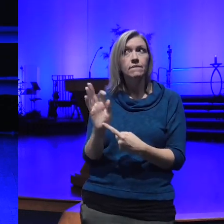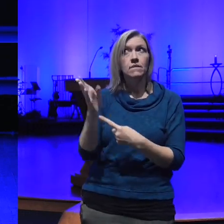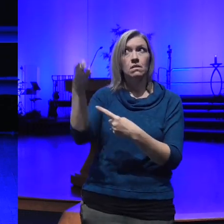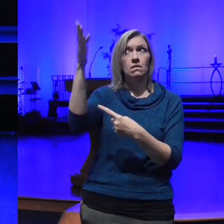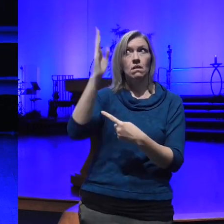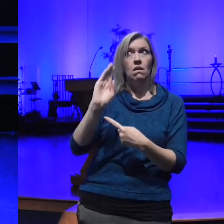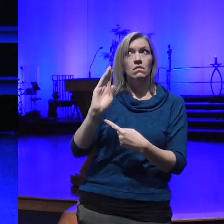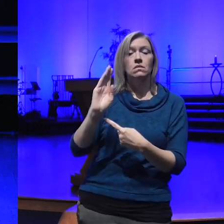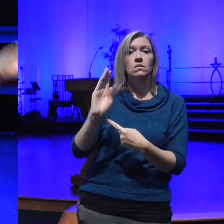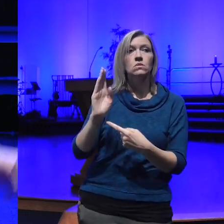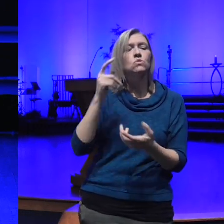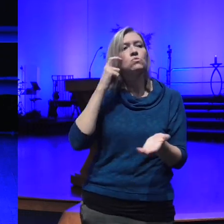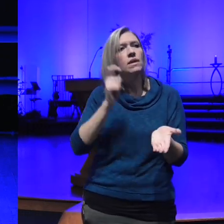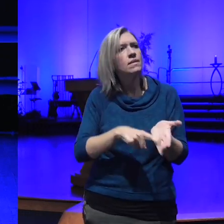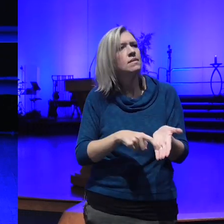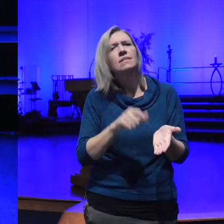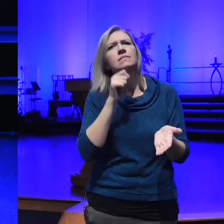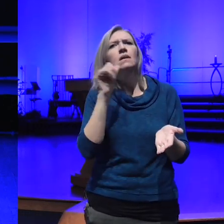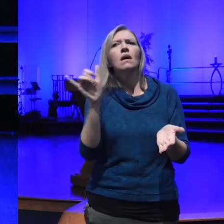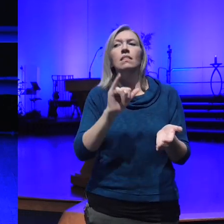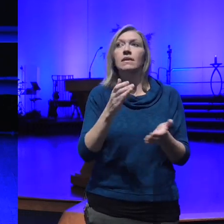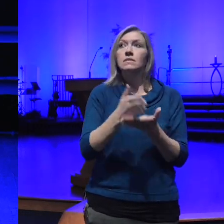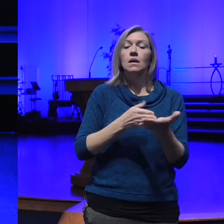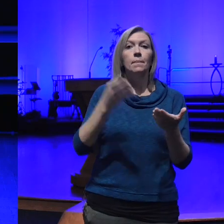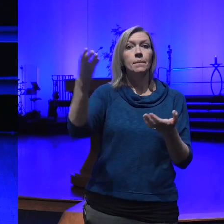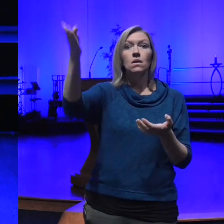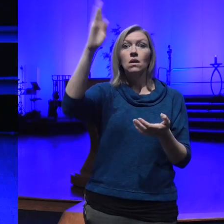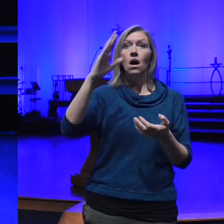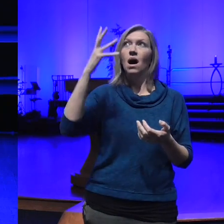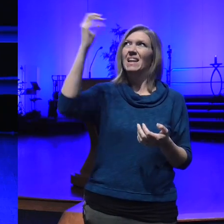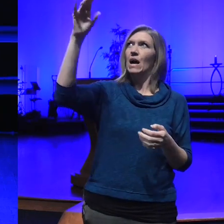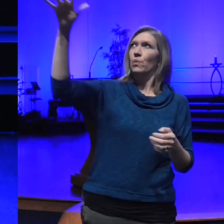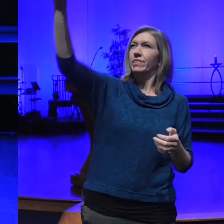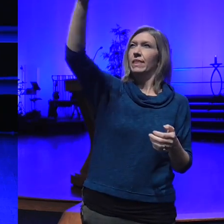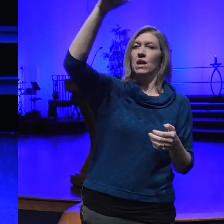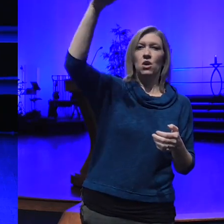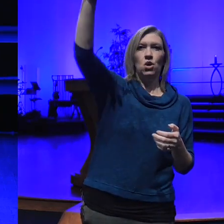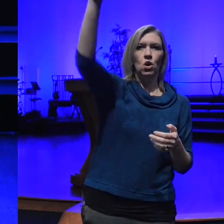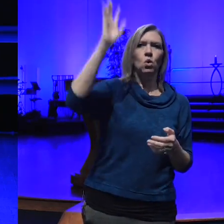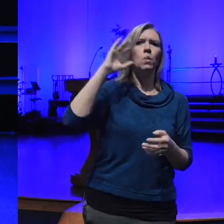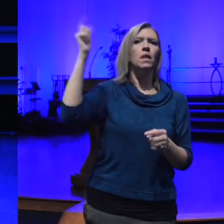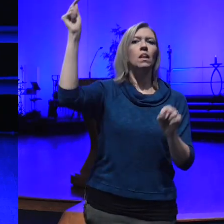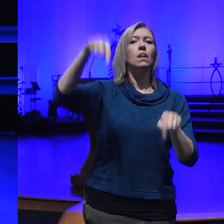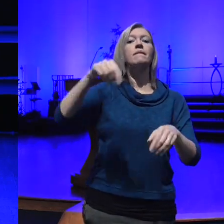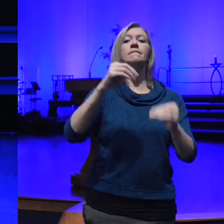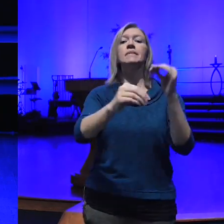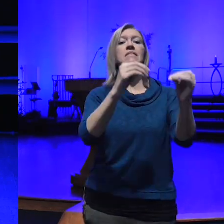that it's not like there's some God out there that's going to fix all this stuff for us it's